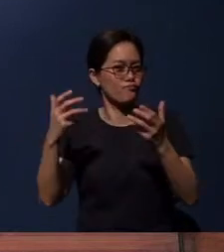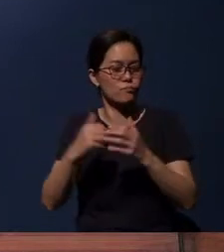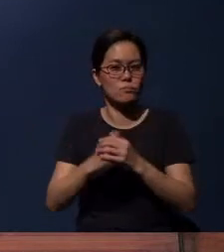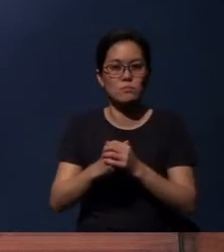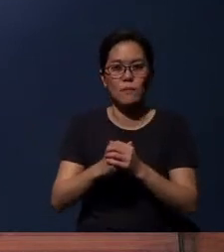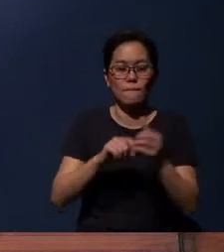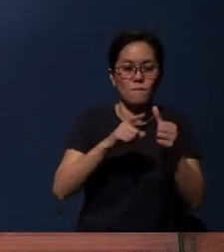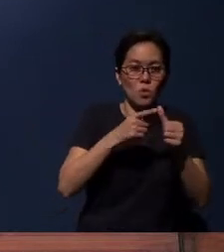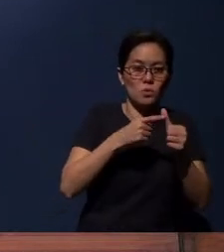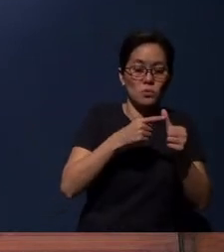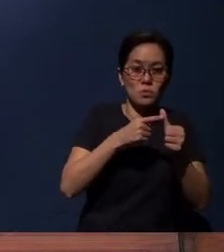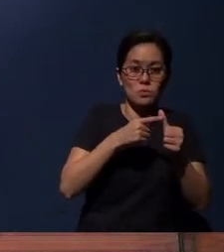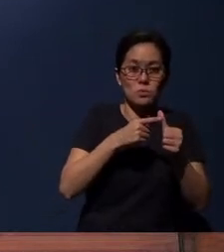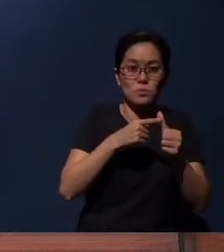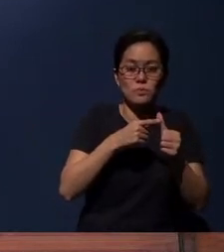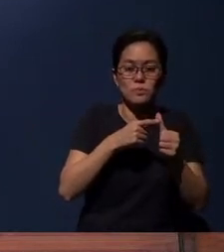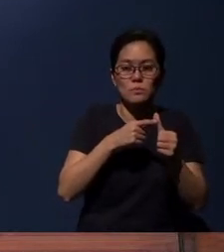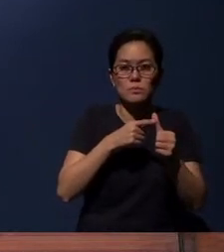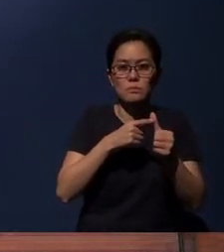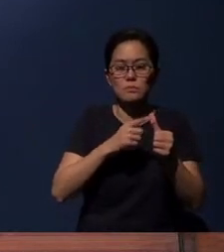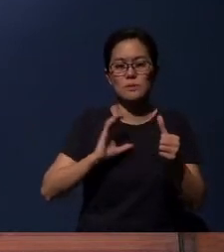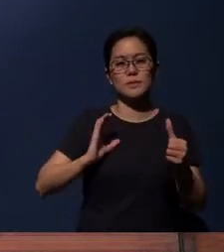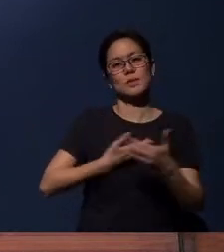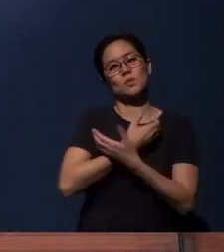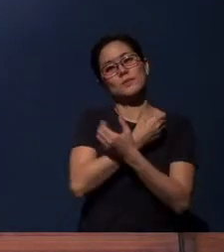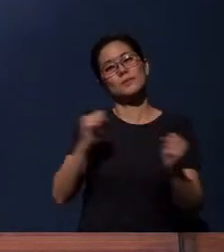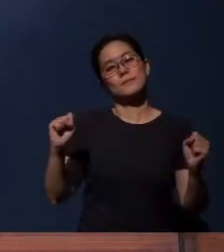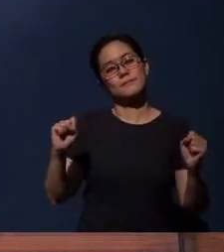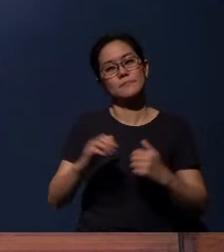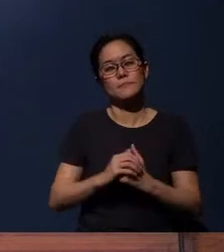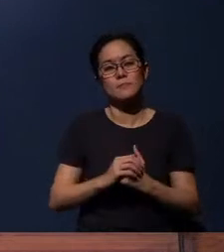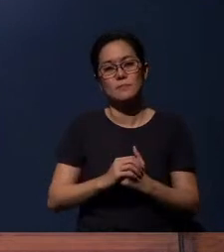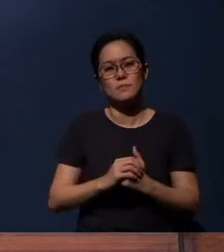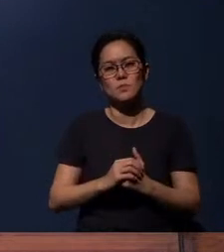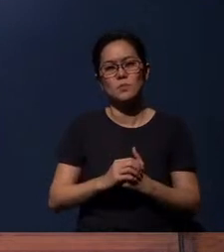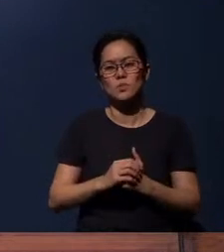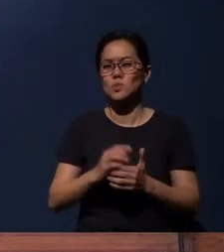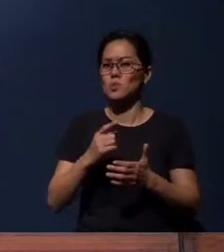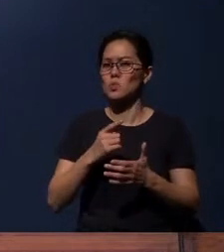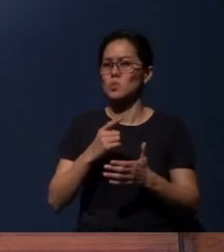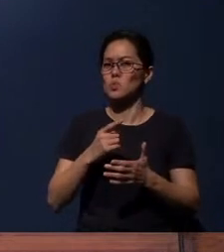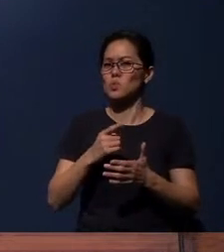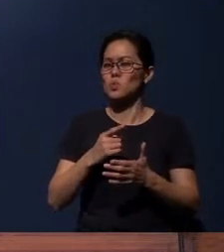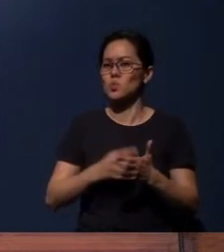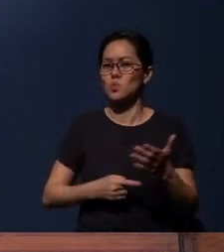The first thing is our salvation - What are we saved from?